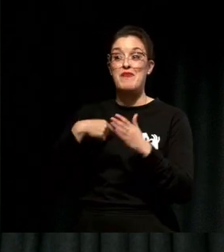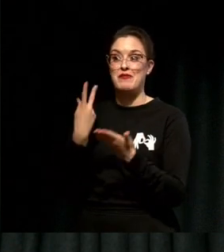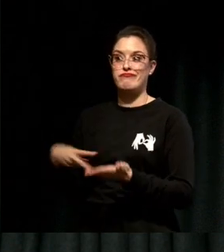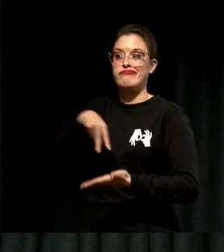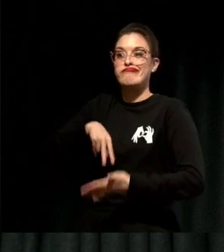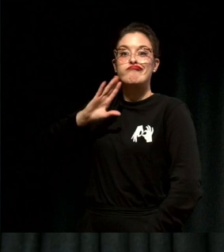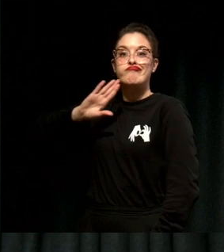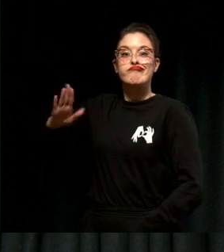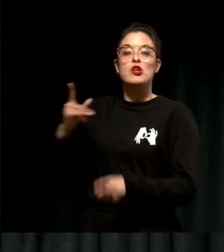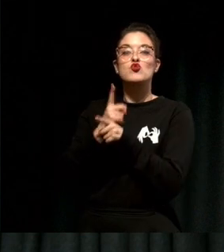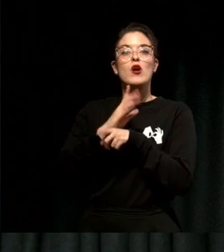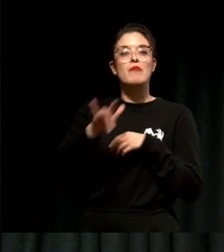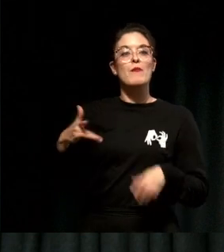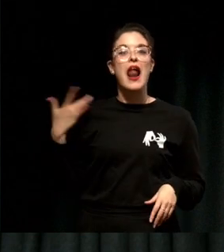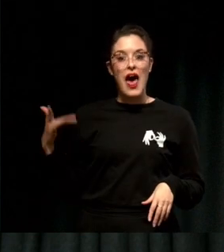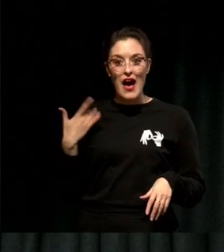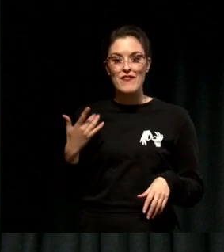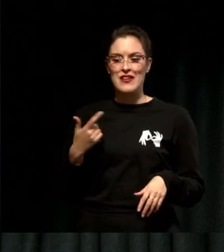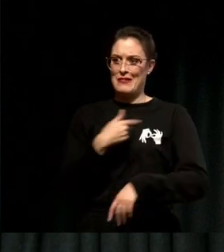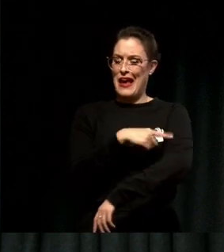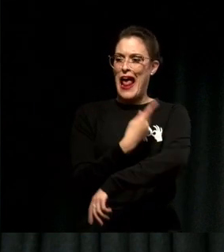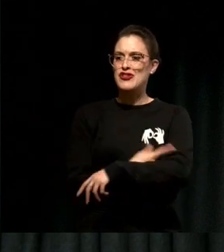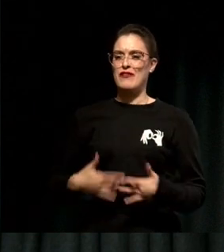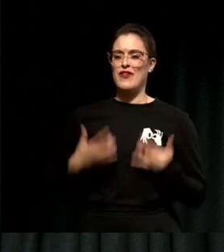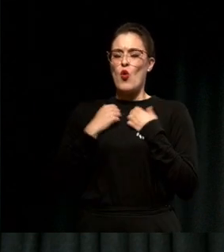people I speak to get an energy back from it and it resonates with them, because it's